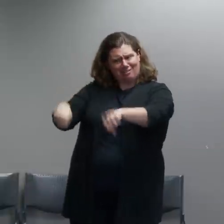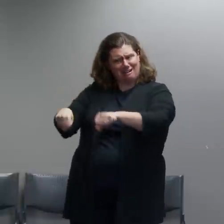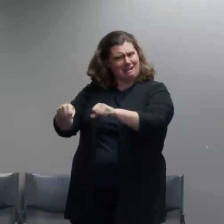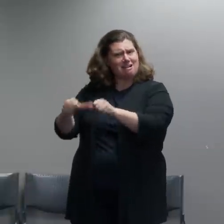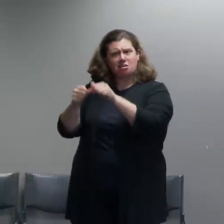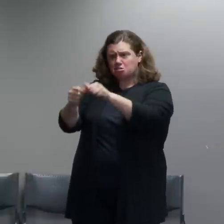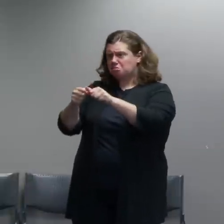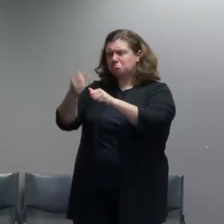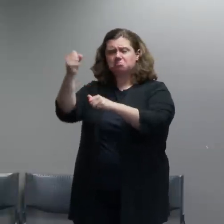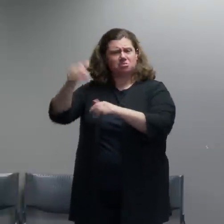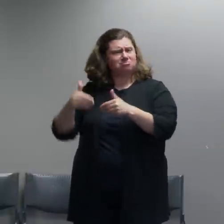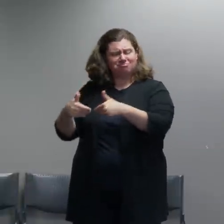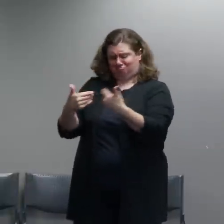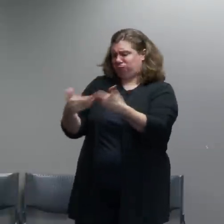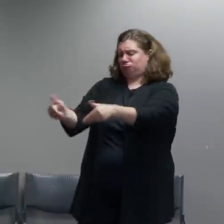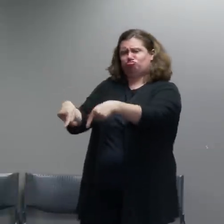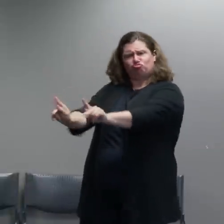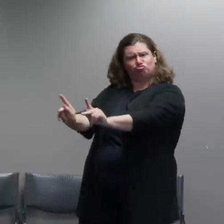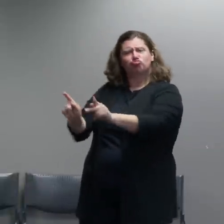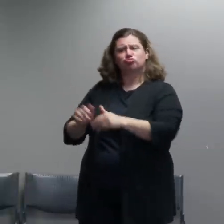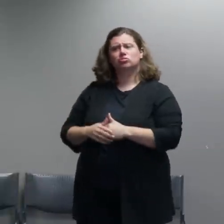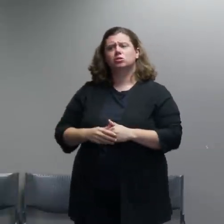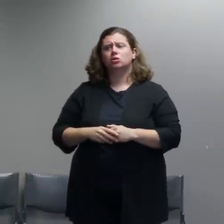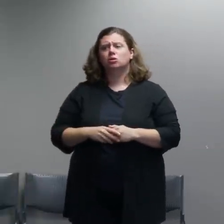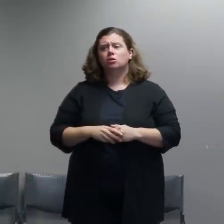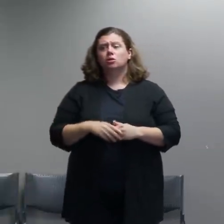The City of Portland and the Portland Police Bureau supports